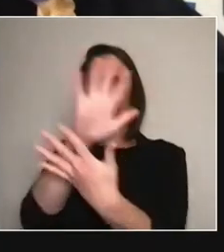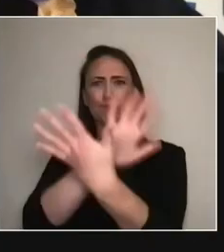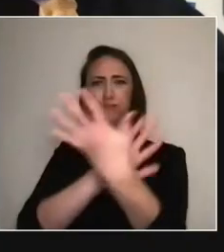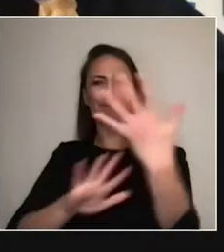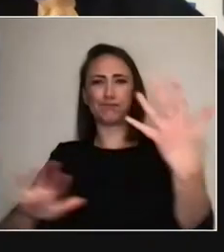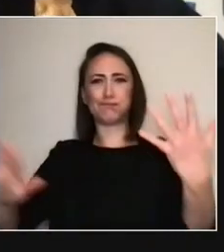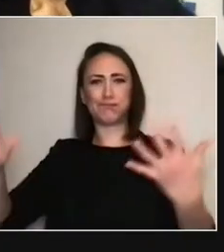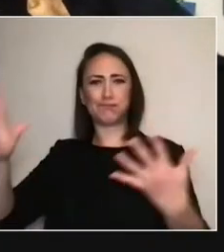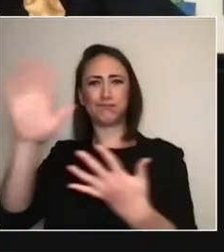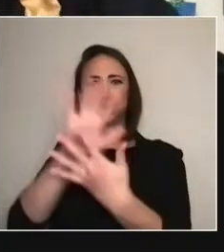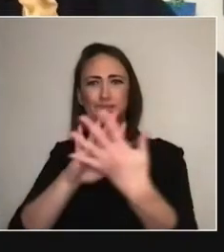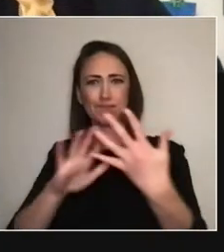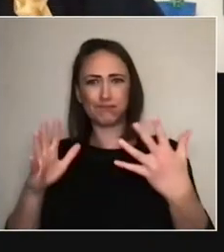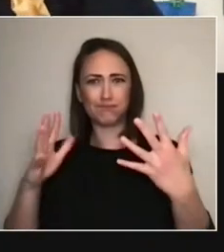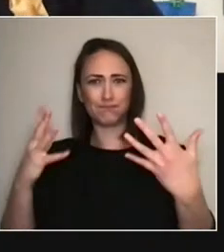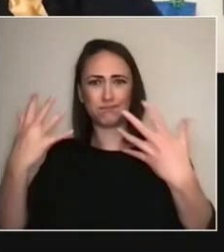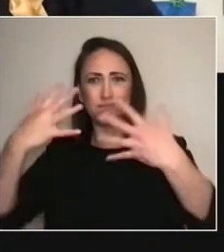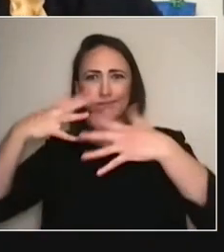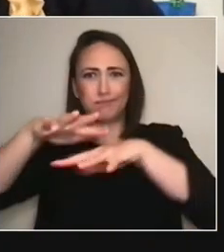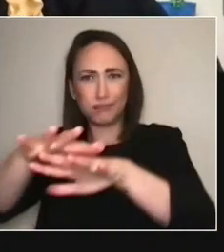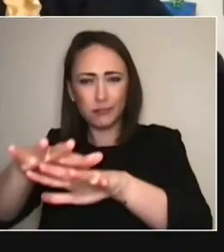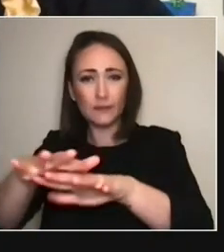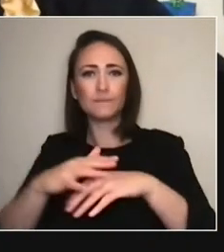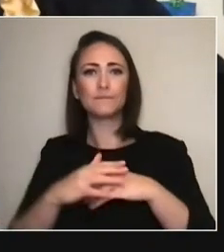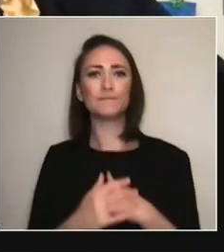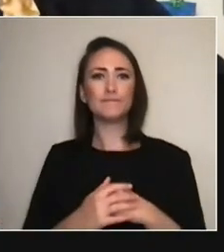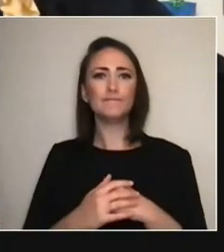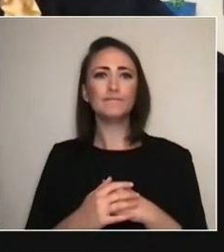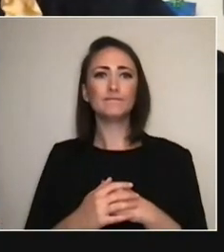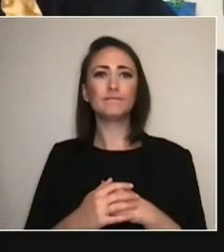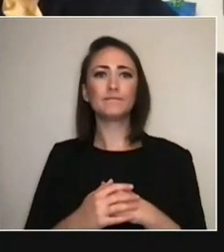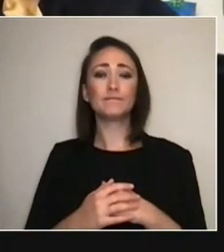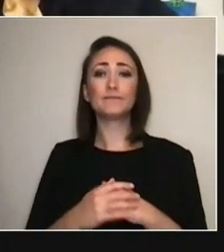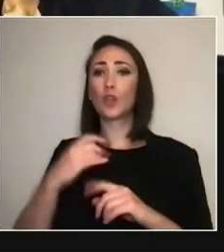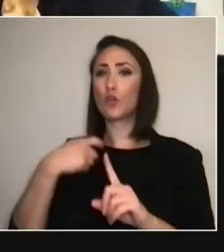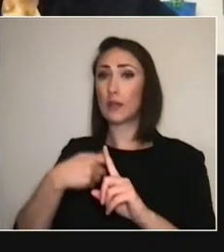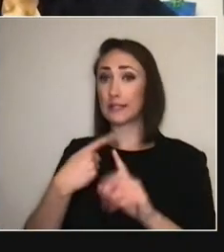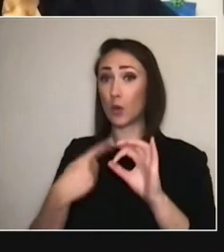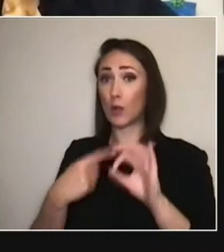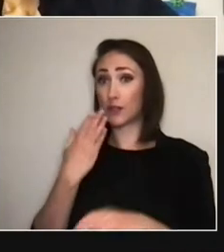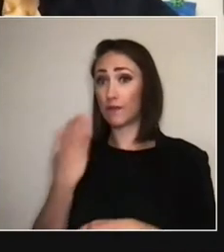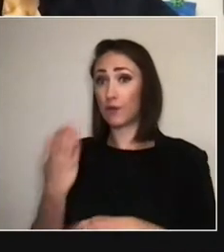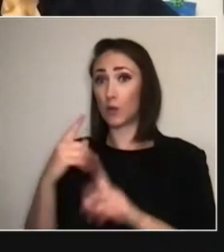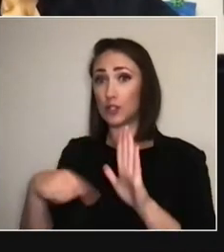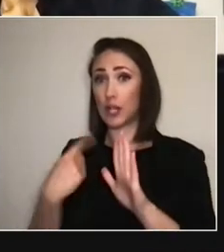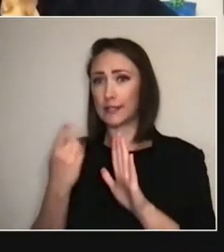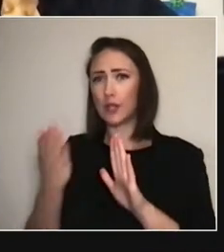Jess, you spoke about taking down the website as it ended, but how do you feel about that magic of sharing space,